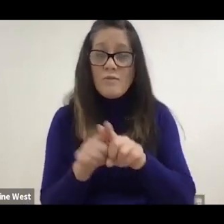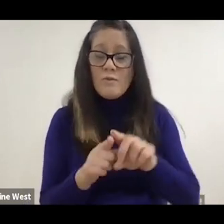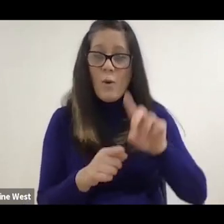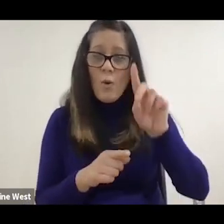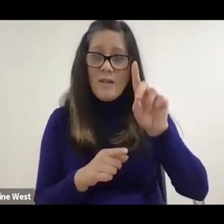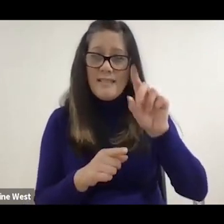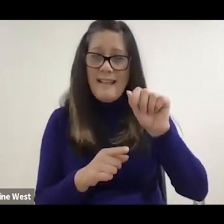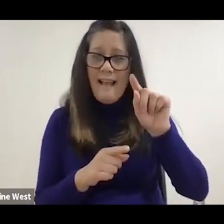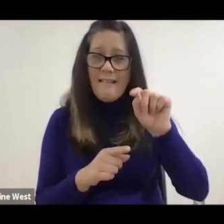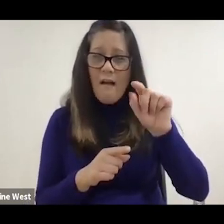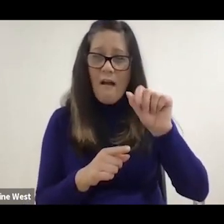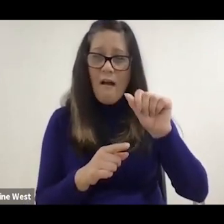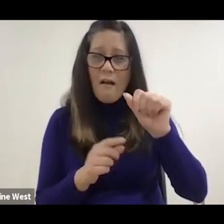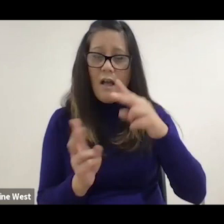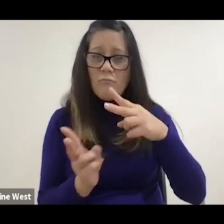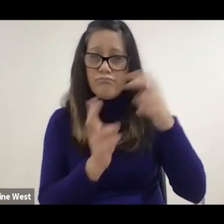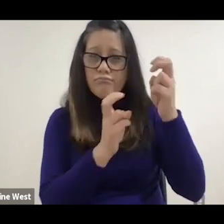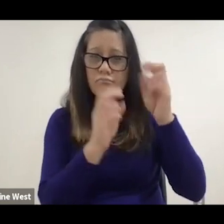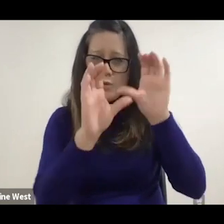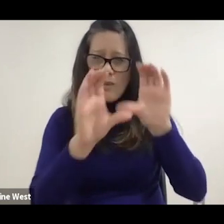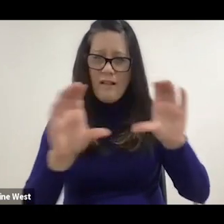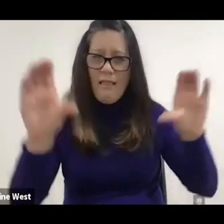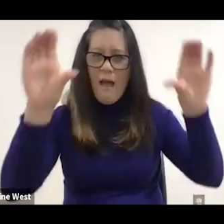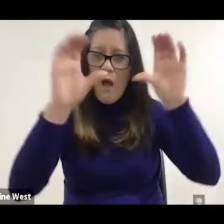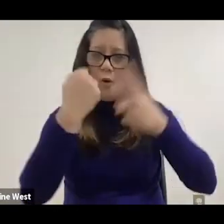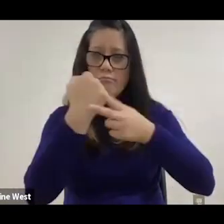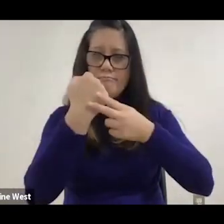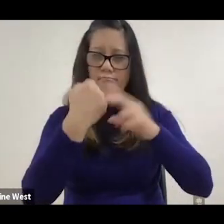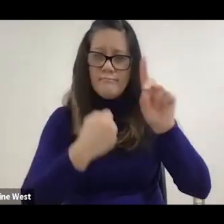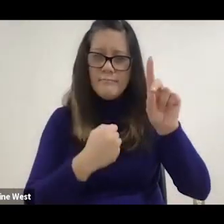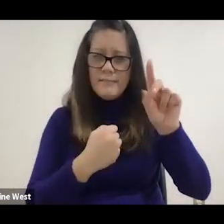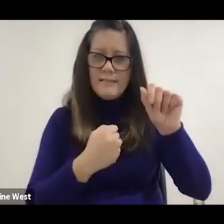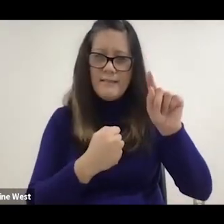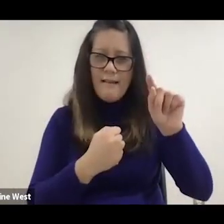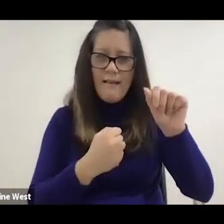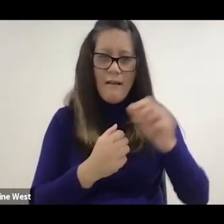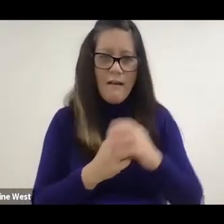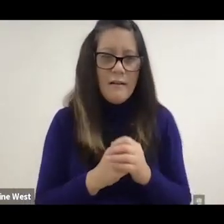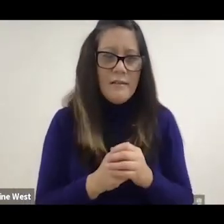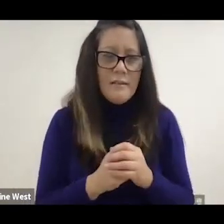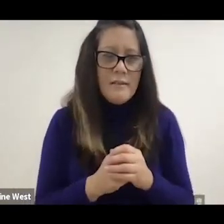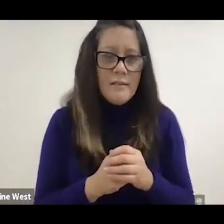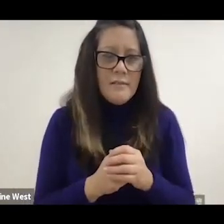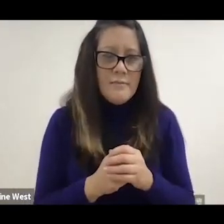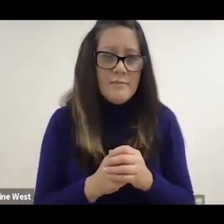based on what was learned as well as sharing that data with clinicians